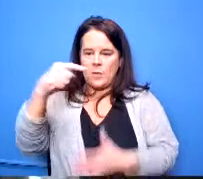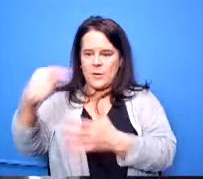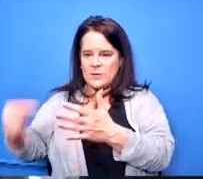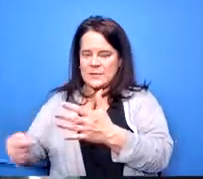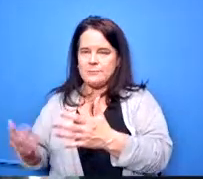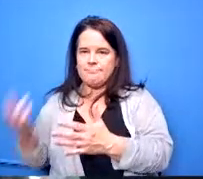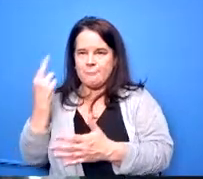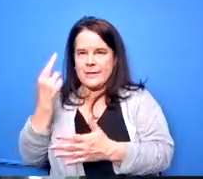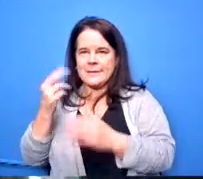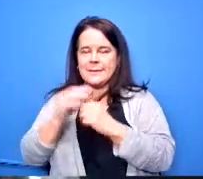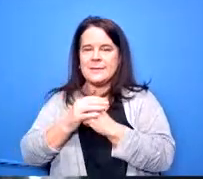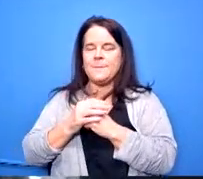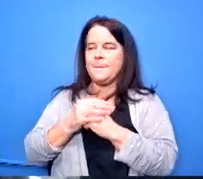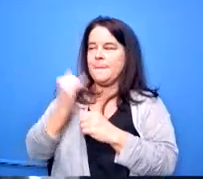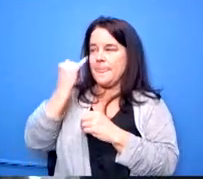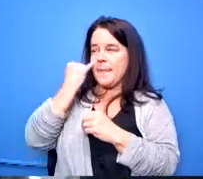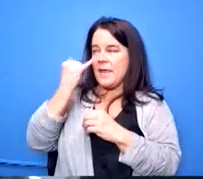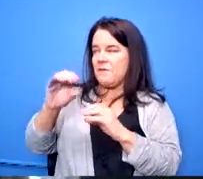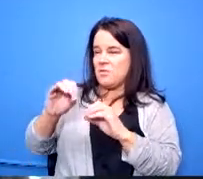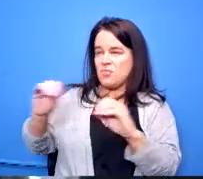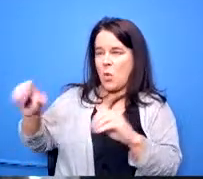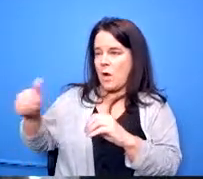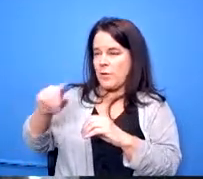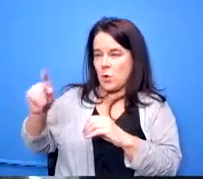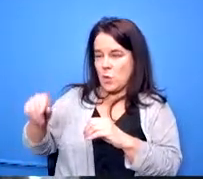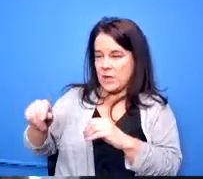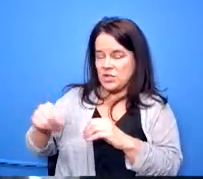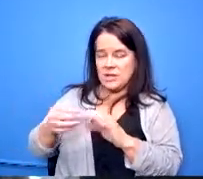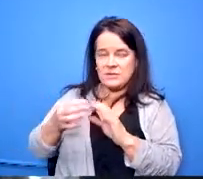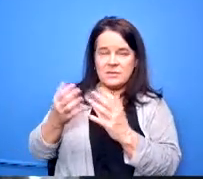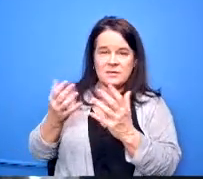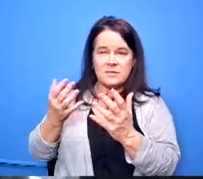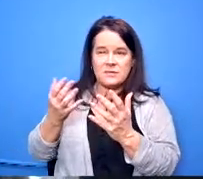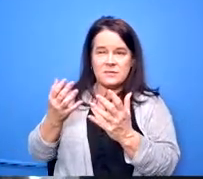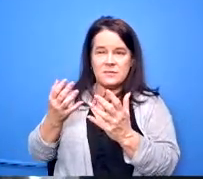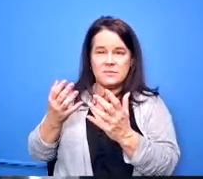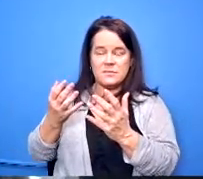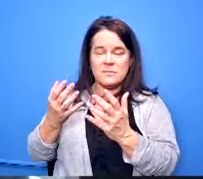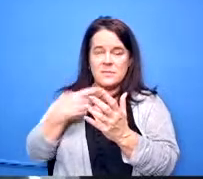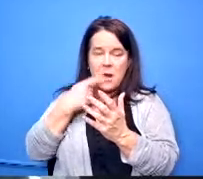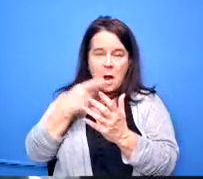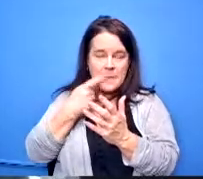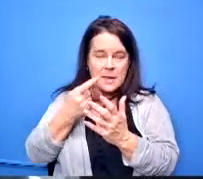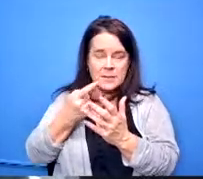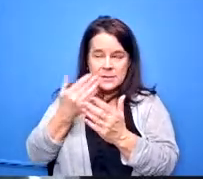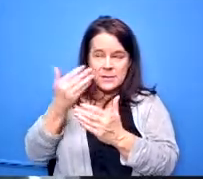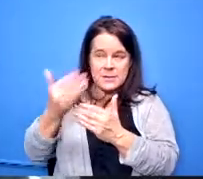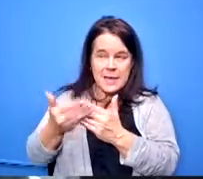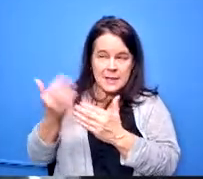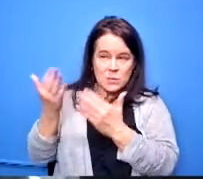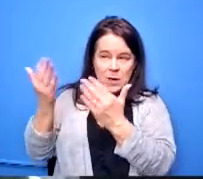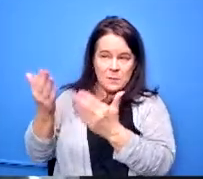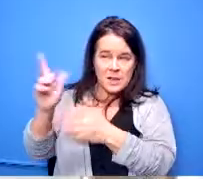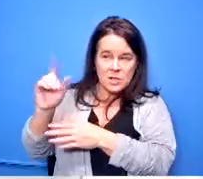if there are no other questions or comments dr lolly your next recommendation please the next